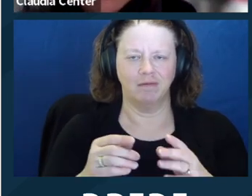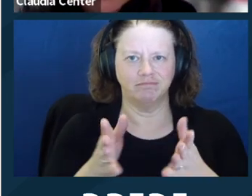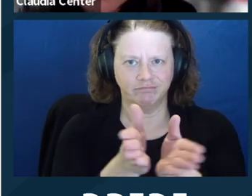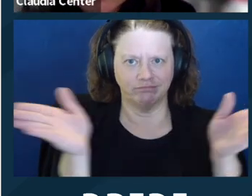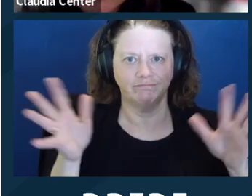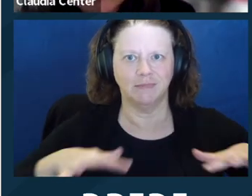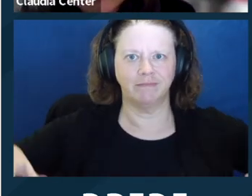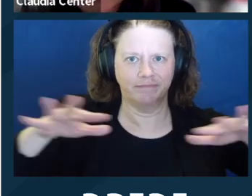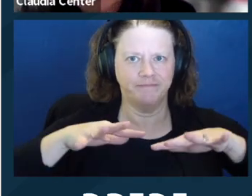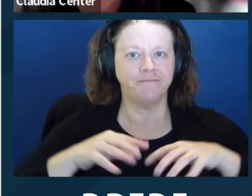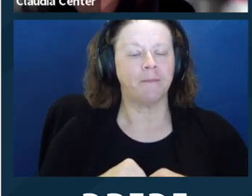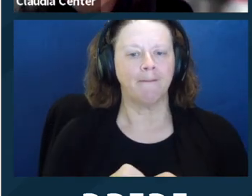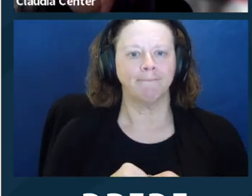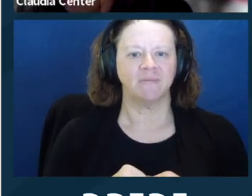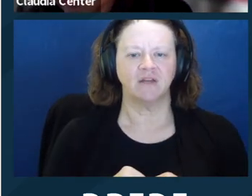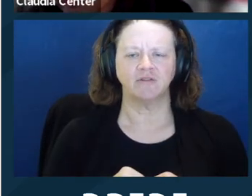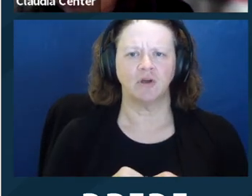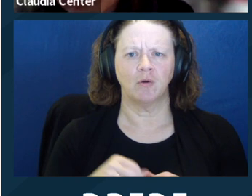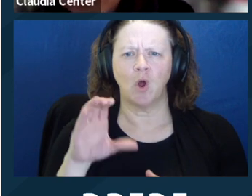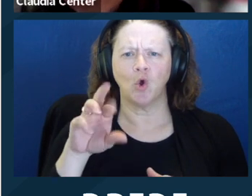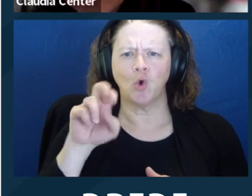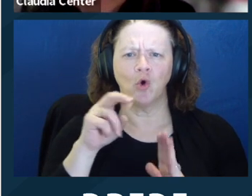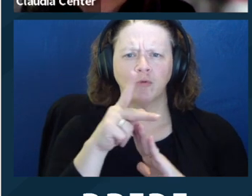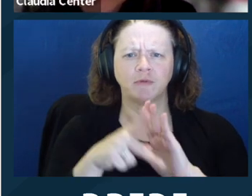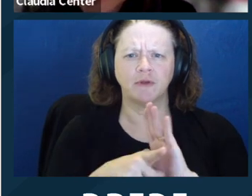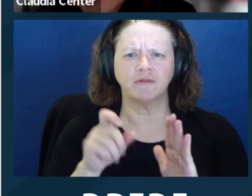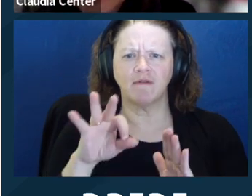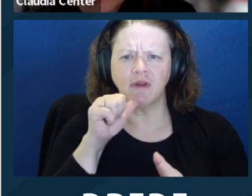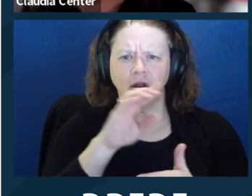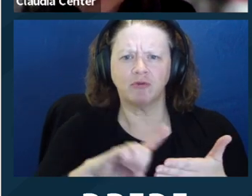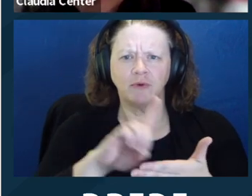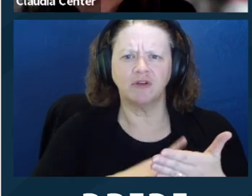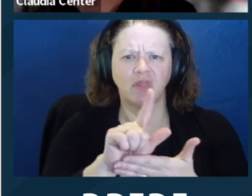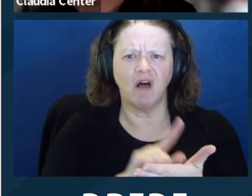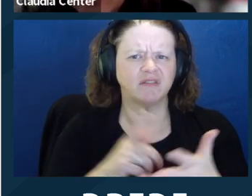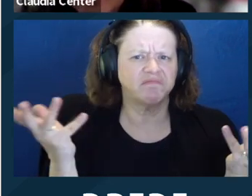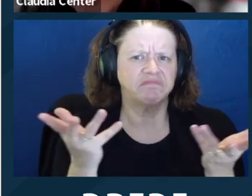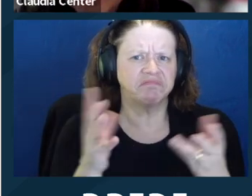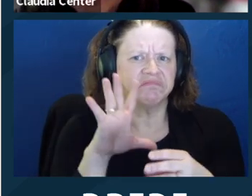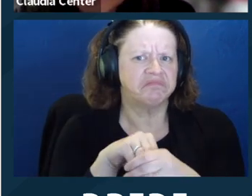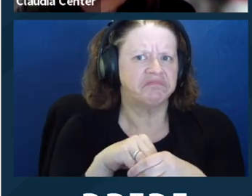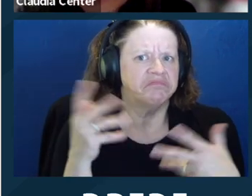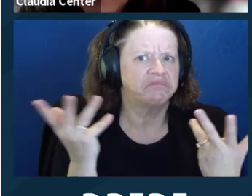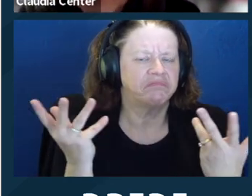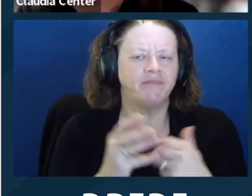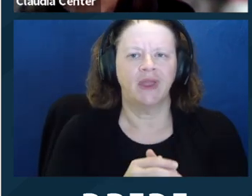Okay. So what are the core principles of our nondiscrimination laws? So this is probably